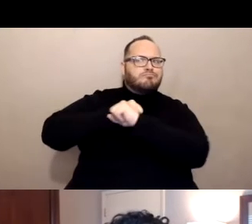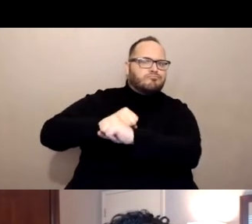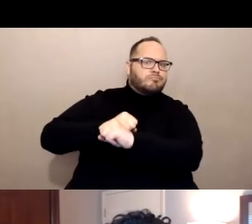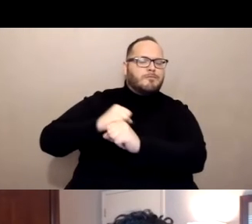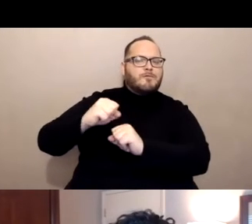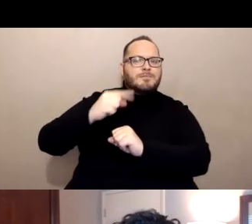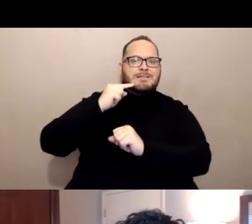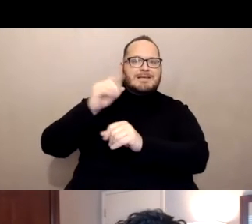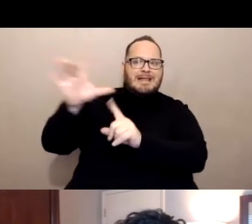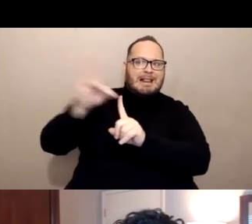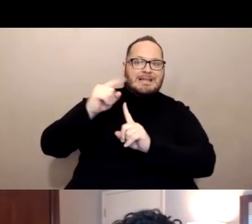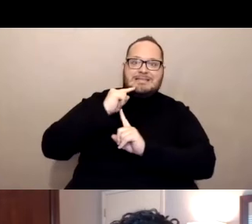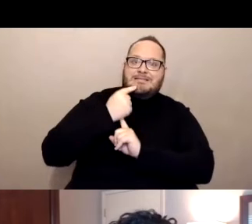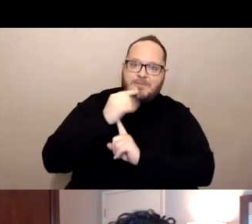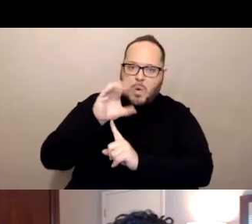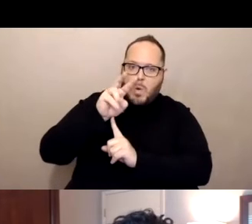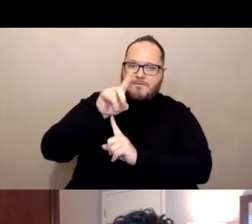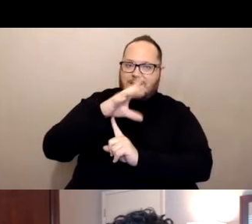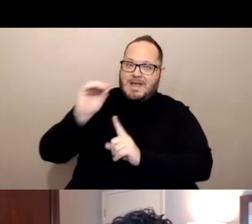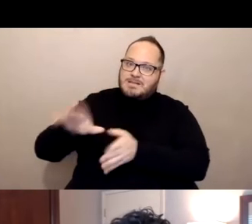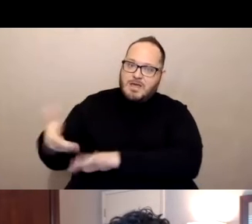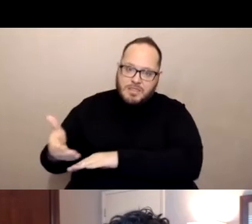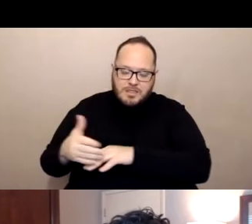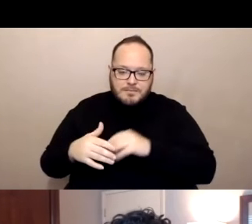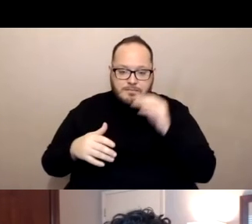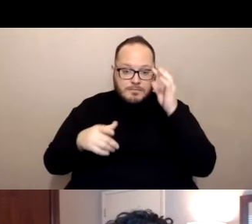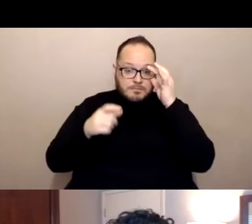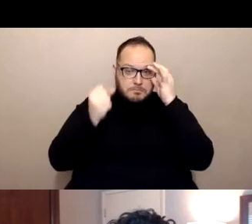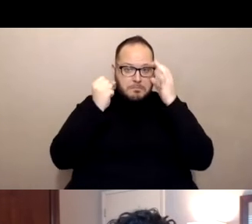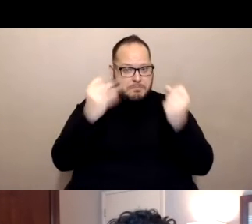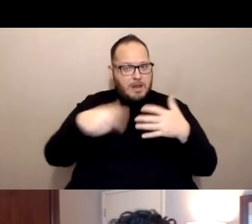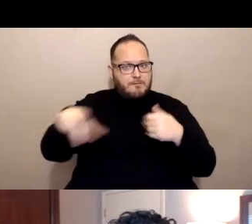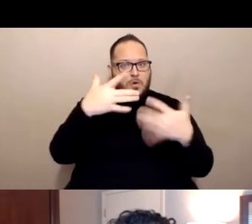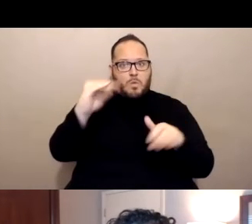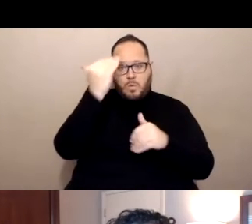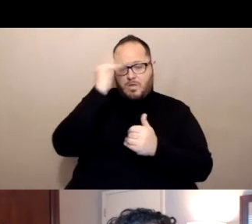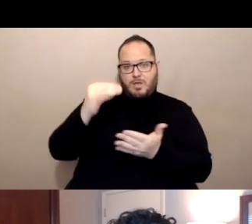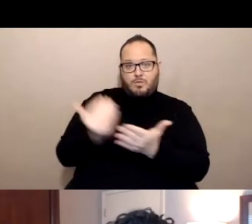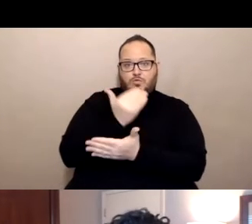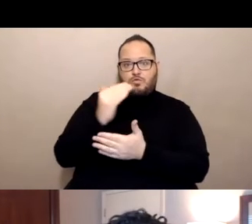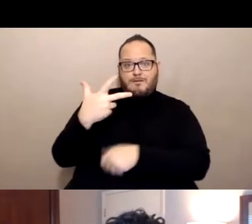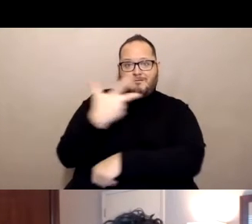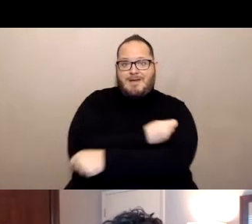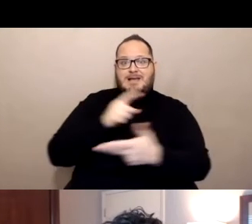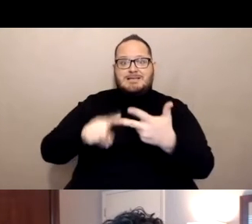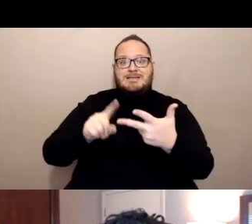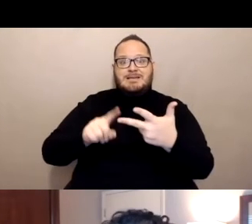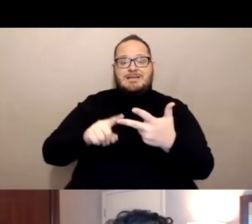And many of you know, that this new vaccine the Jansen vaccine from Johnson and Johnson is just one dose instead of two doses